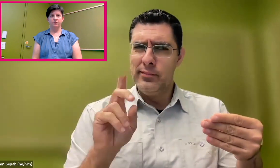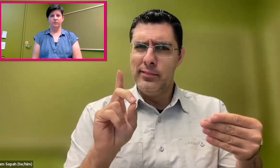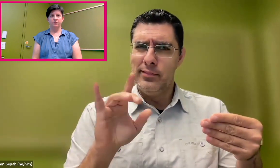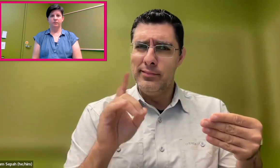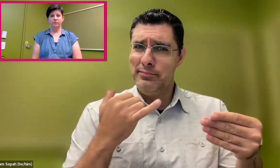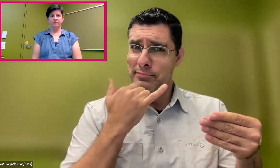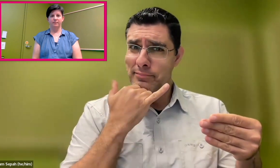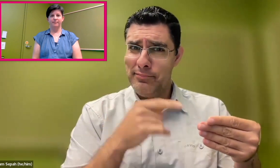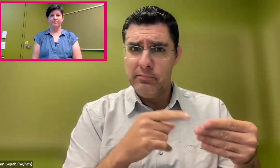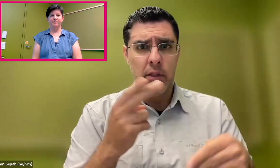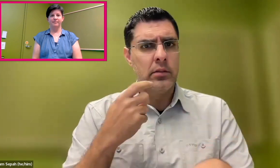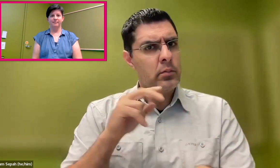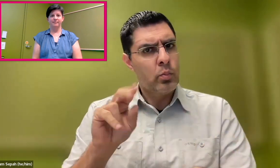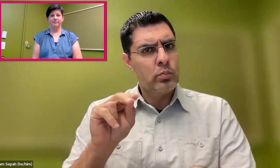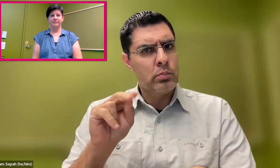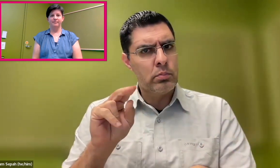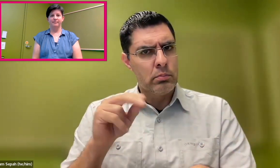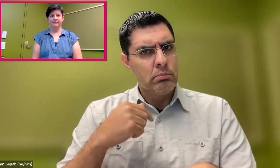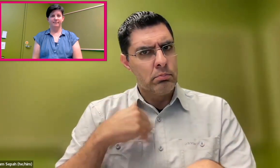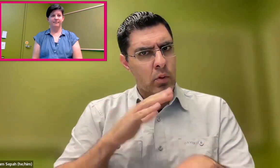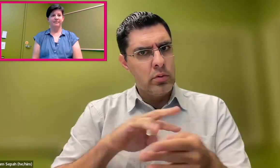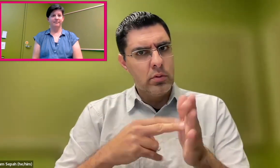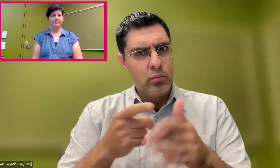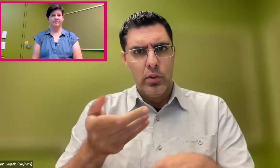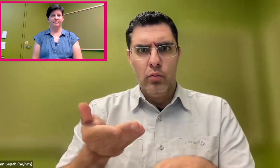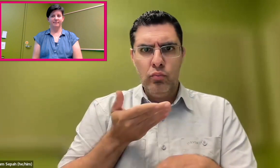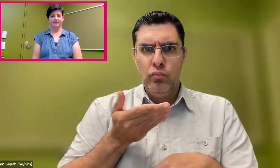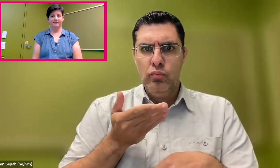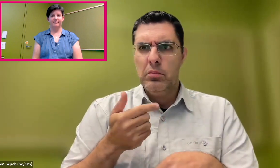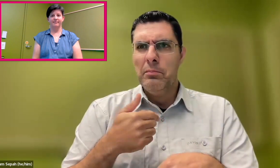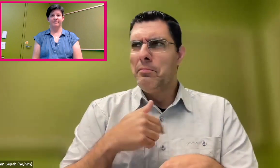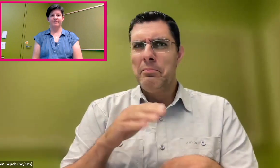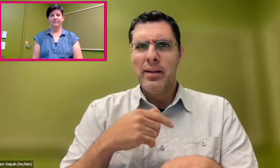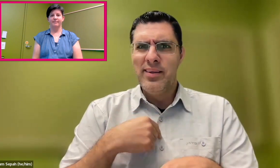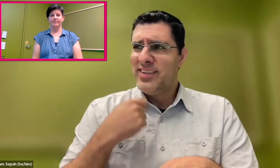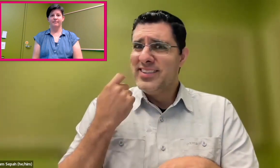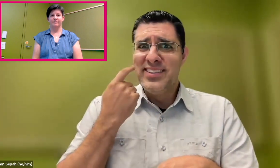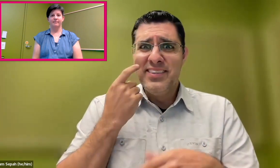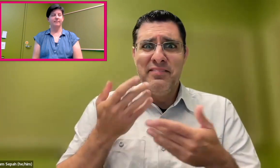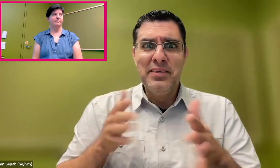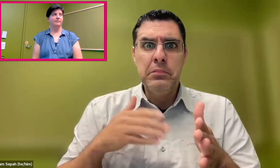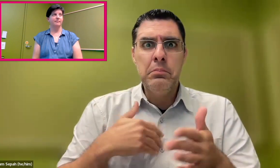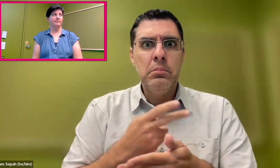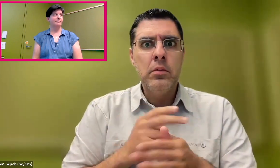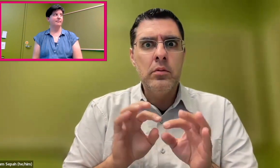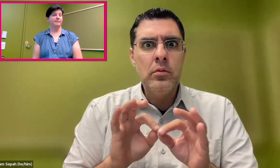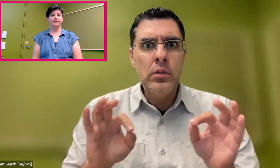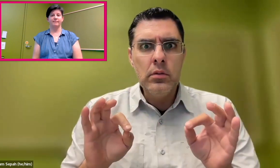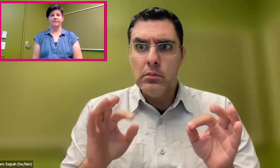And I asked someone at IBM if they had made a mistake. And they said, no, we hired you for this role on purpose.